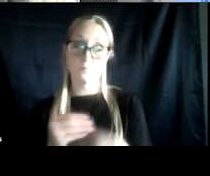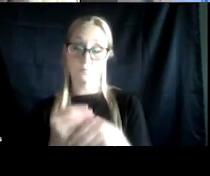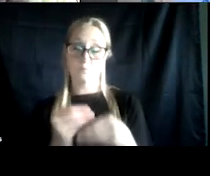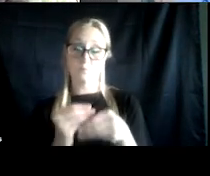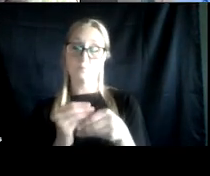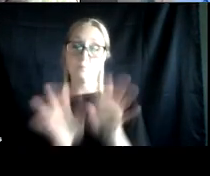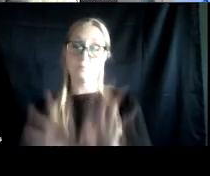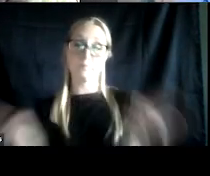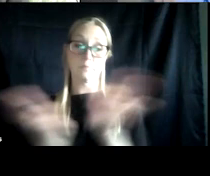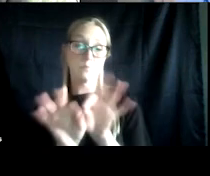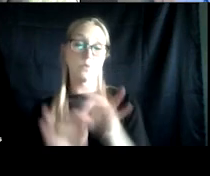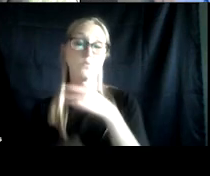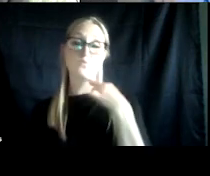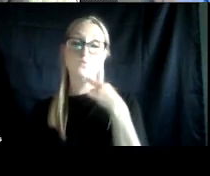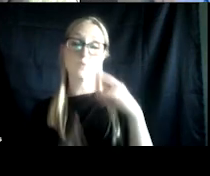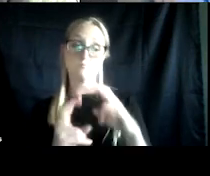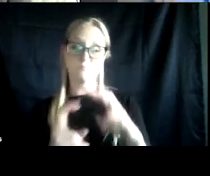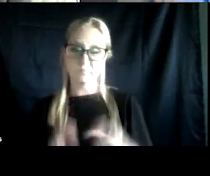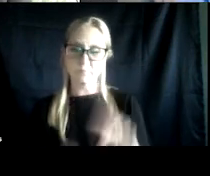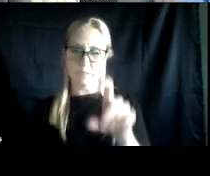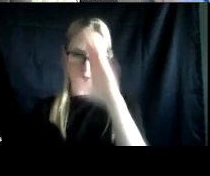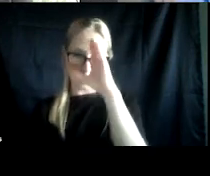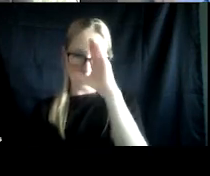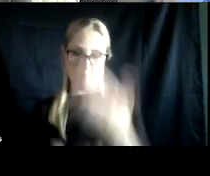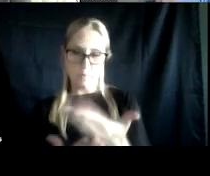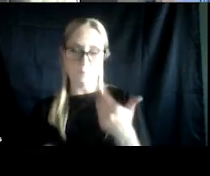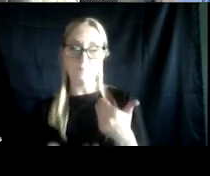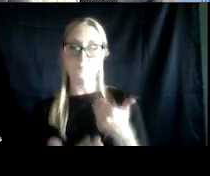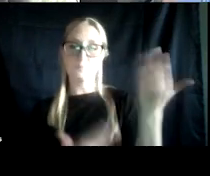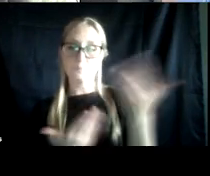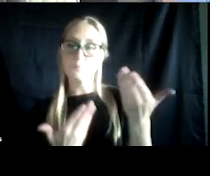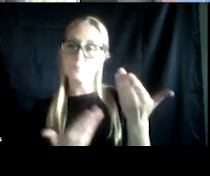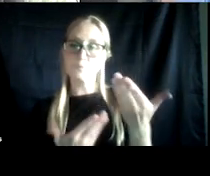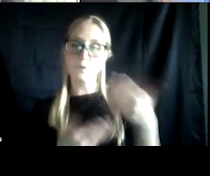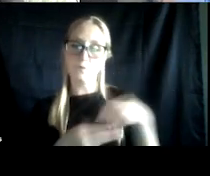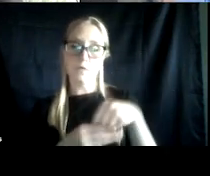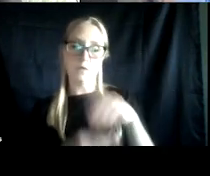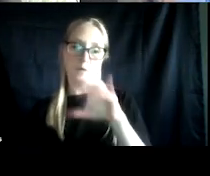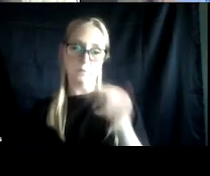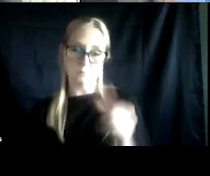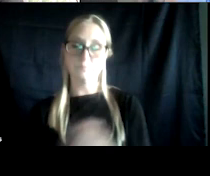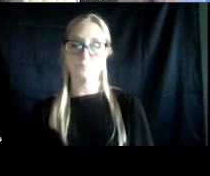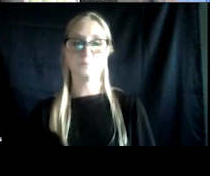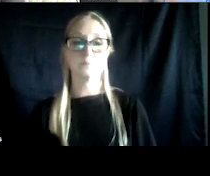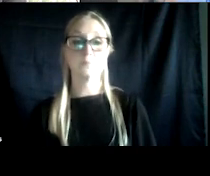It's important to assess for and understand while serving veterans in the criminal justice system. These include gender-based risk factors